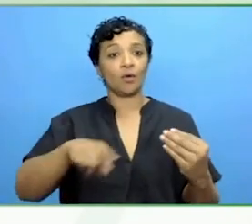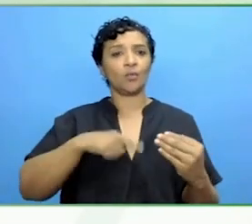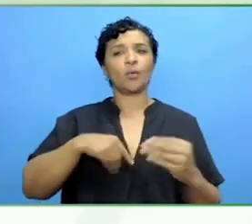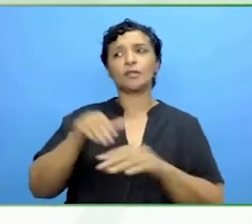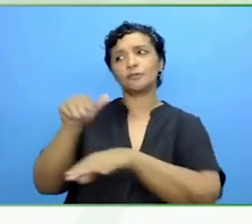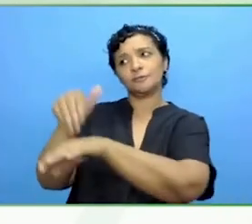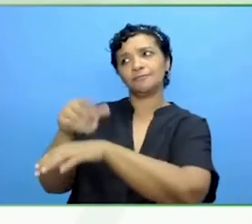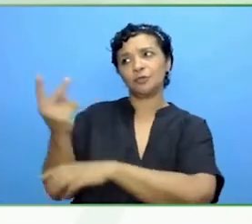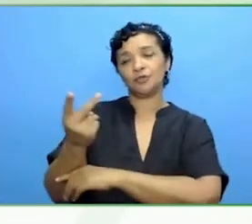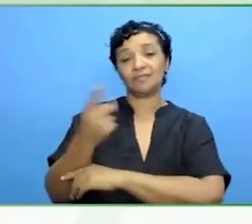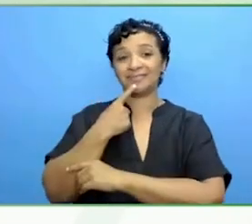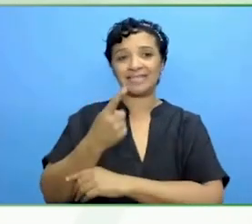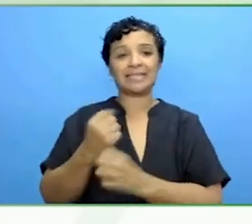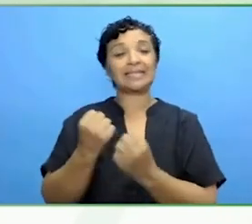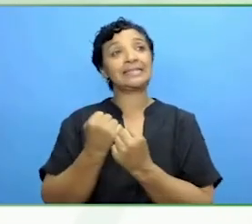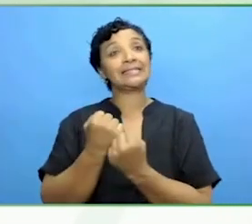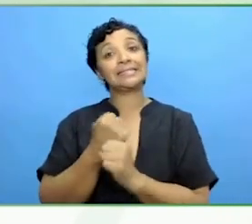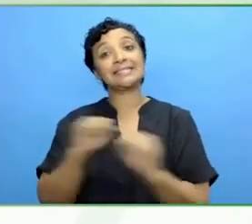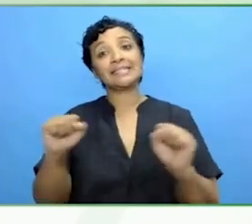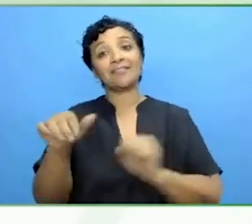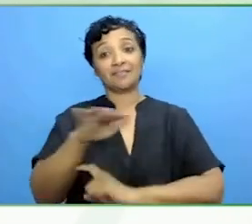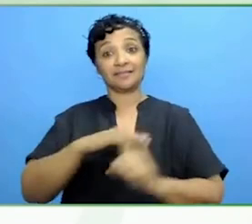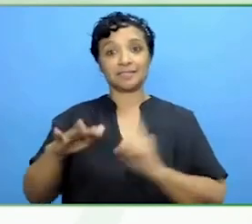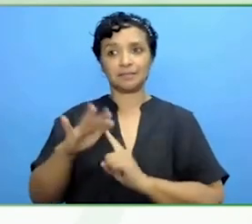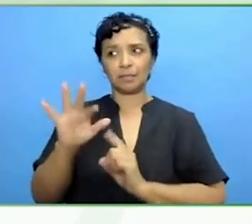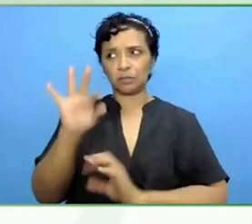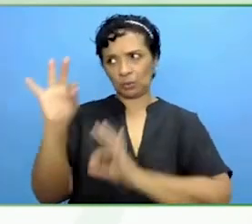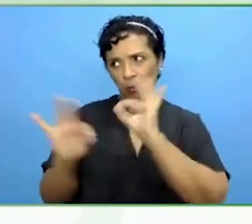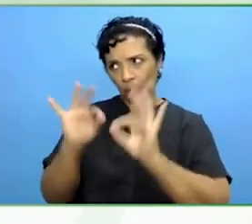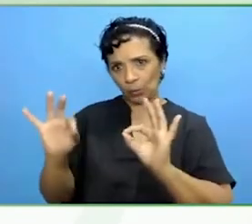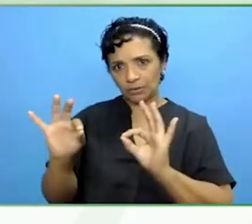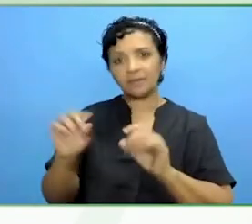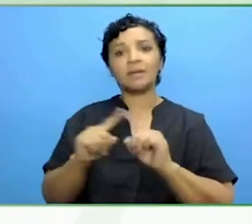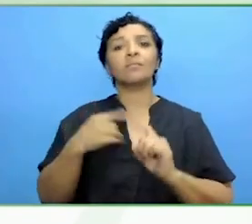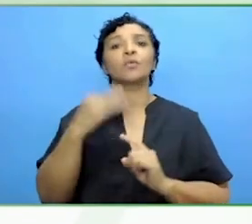space for questions but asking the leaders in the room and challenging